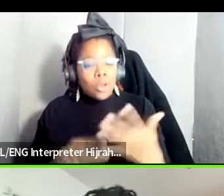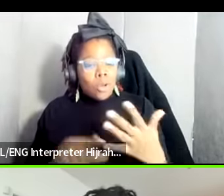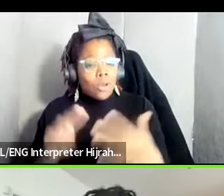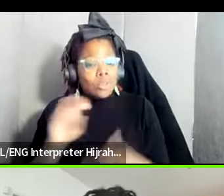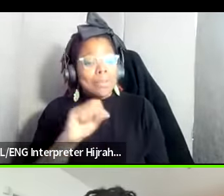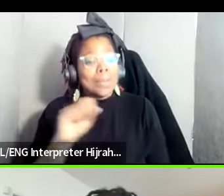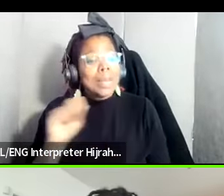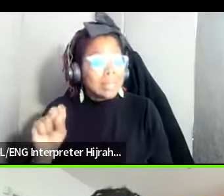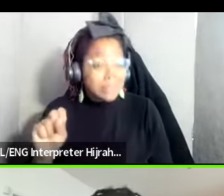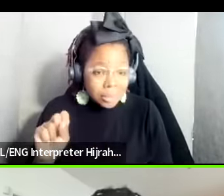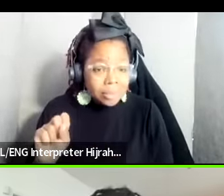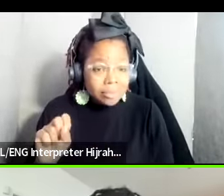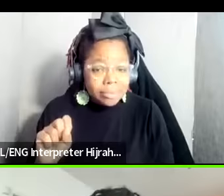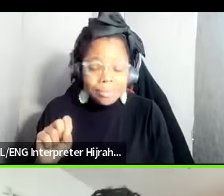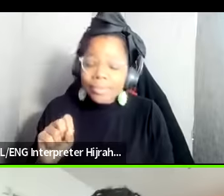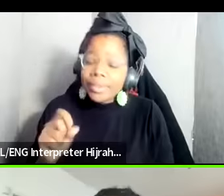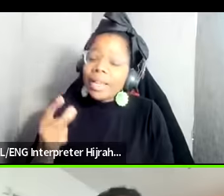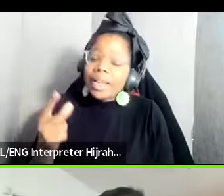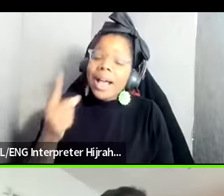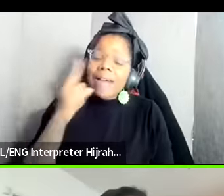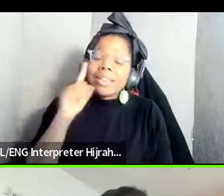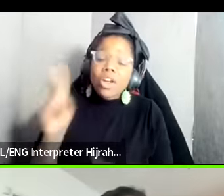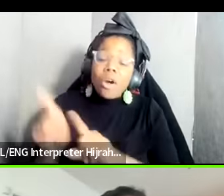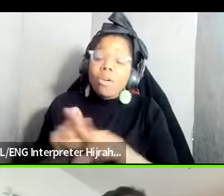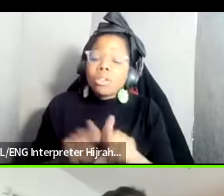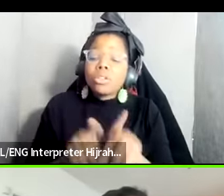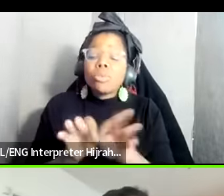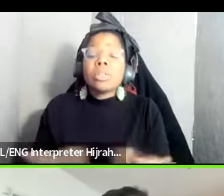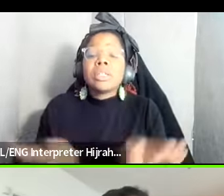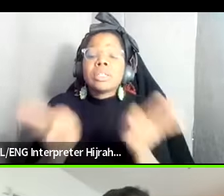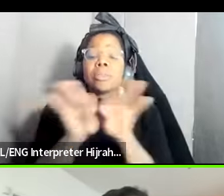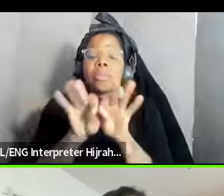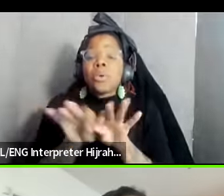lack of bed words I think it's also important in this time that people are engaging in power